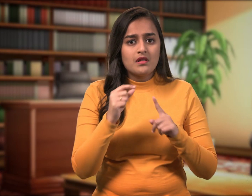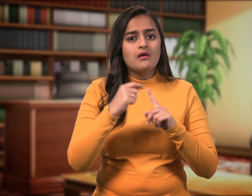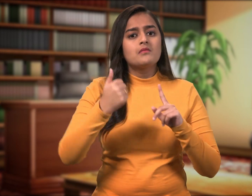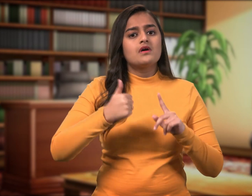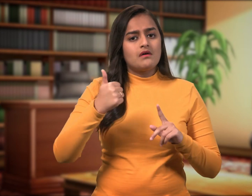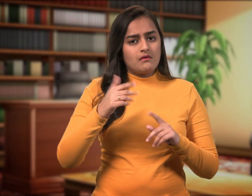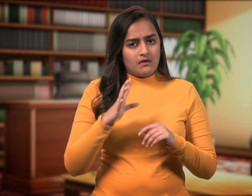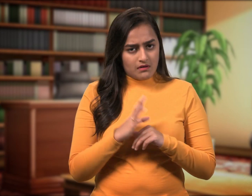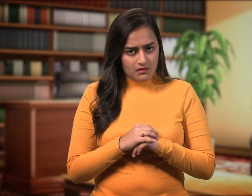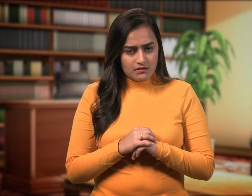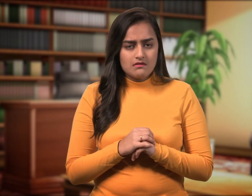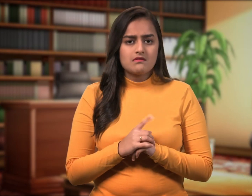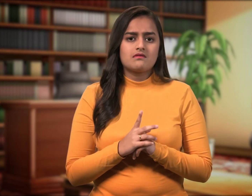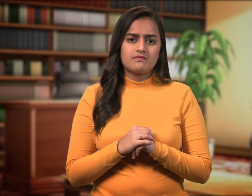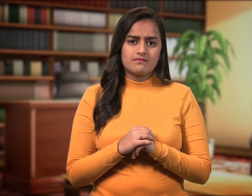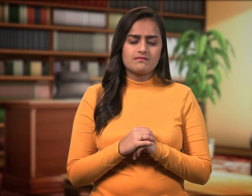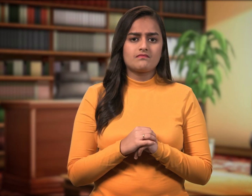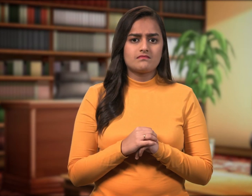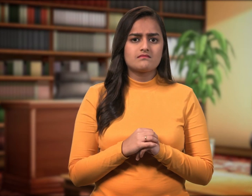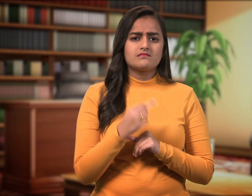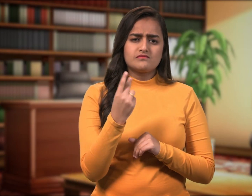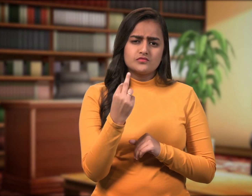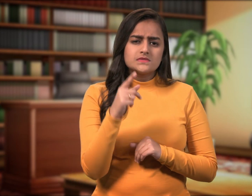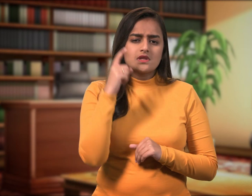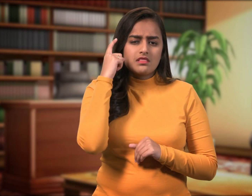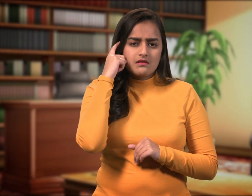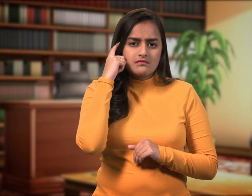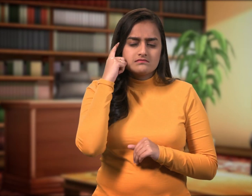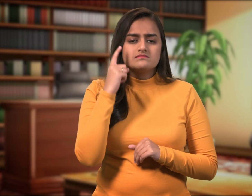The Dean thought for a minute